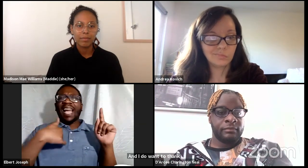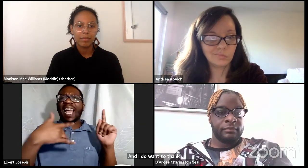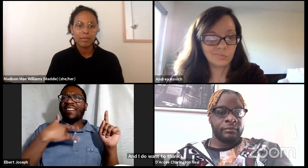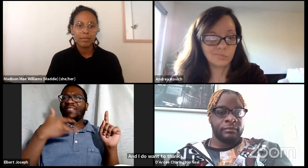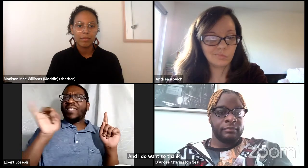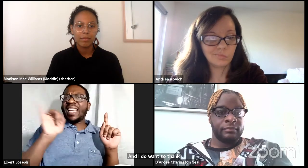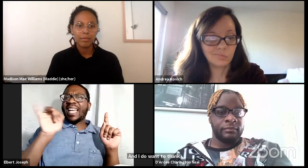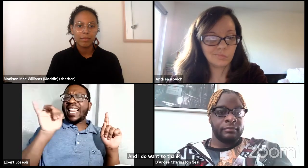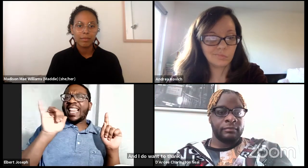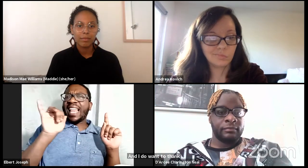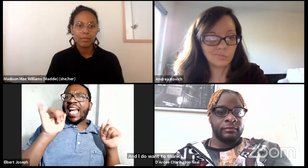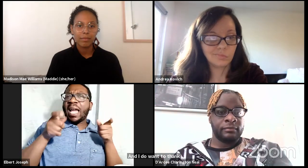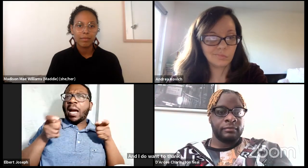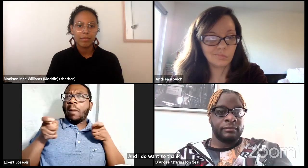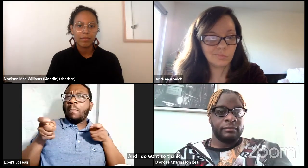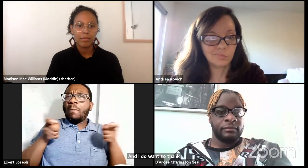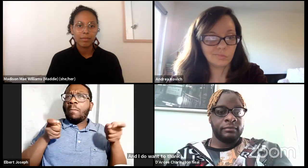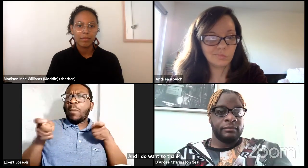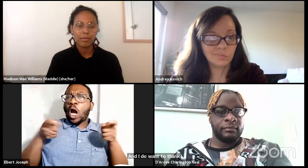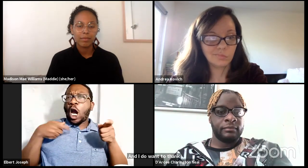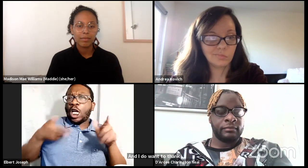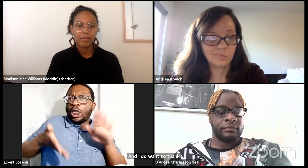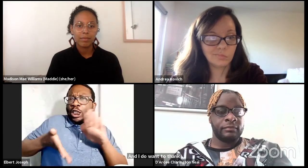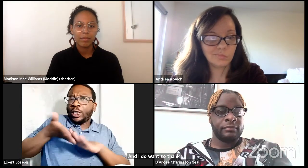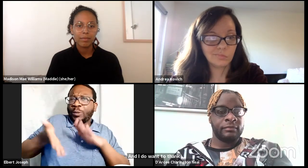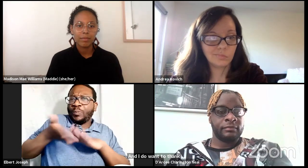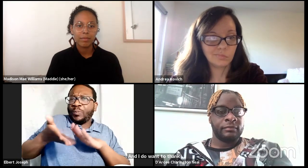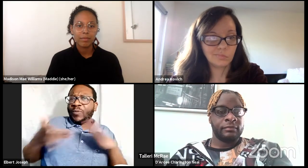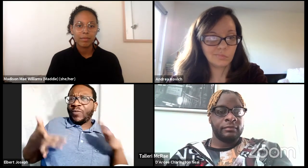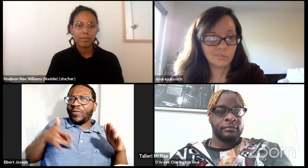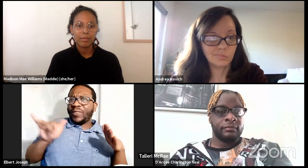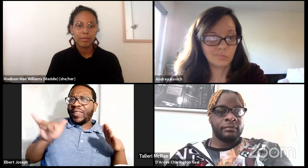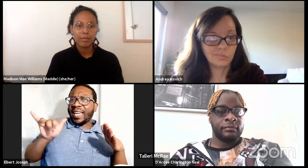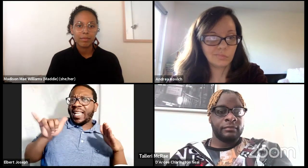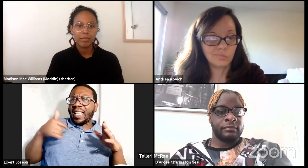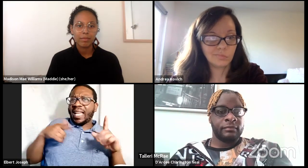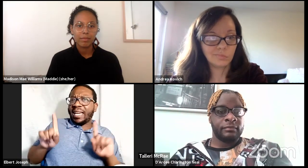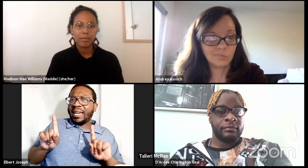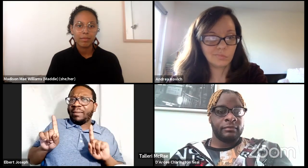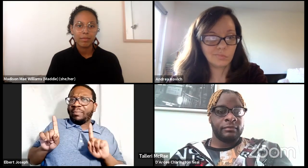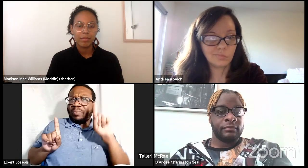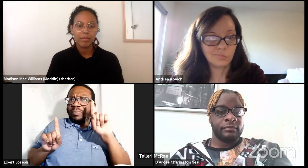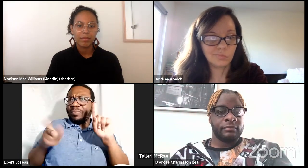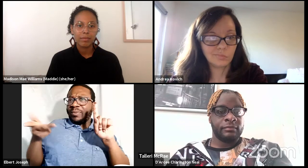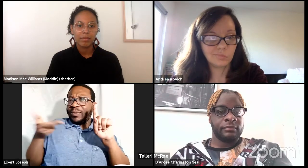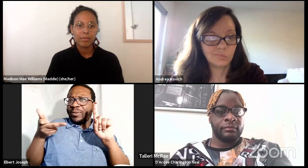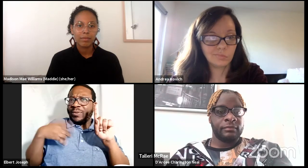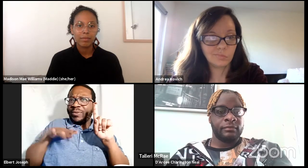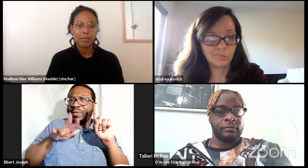Talleri and I had a conversation and she had asked me to be the moderator,